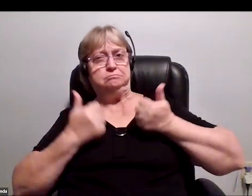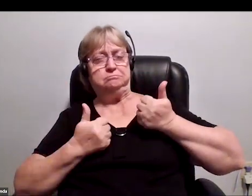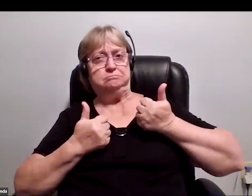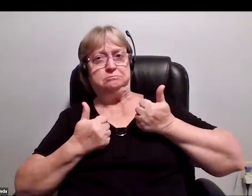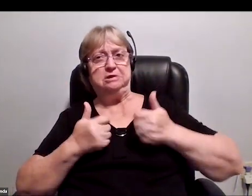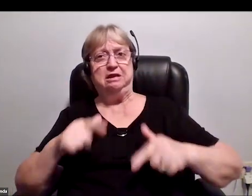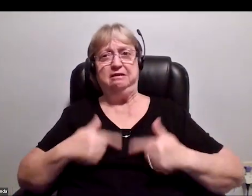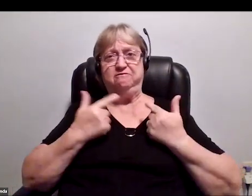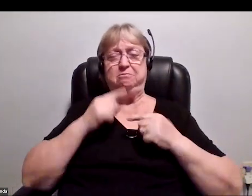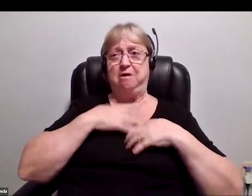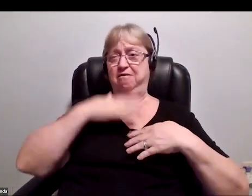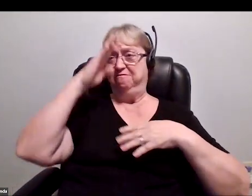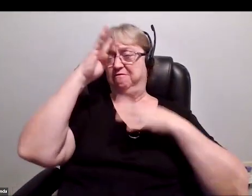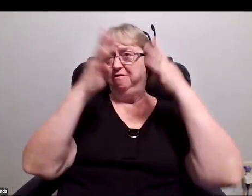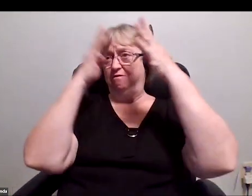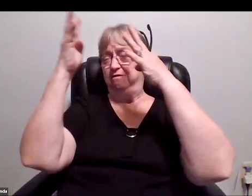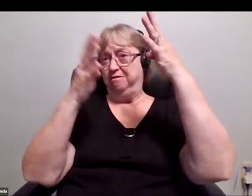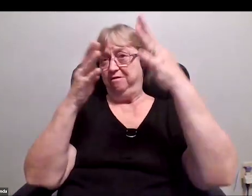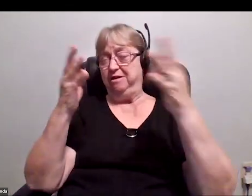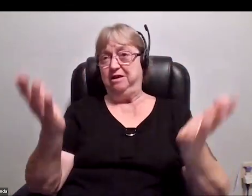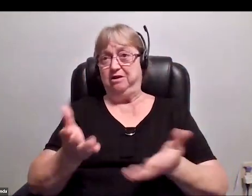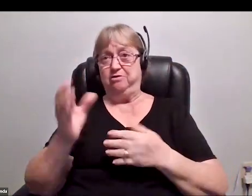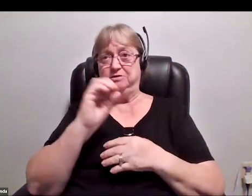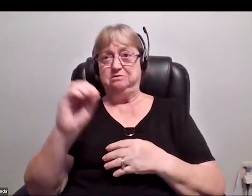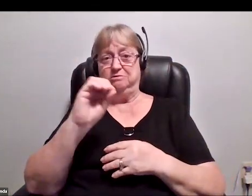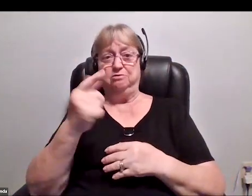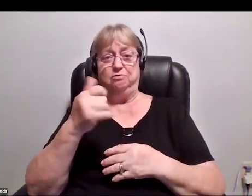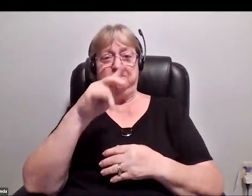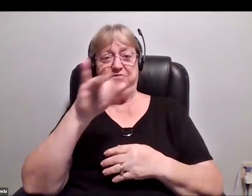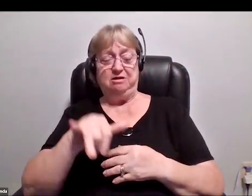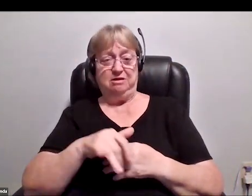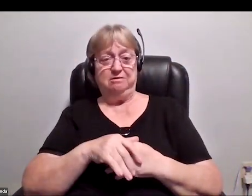Living out my fantasies out here in zero gravity?